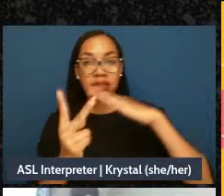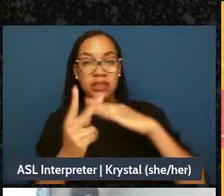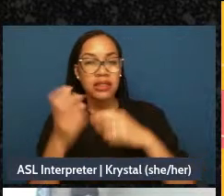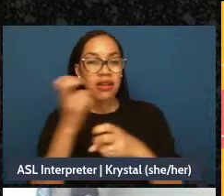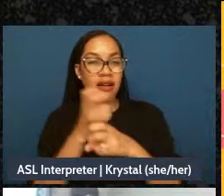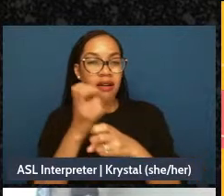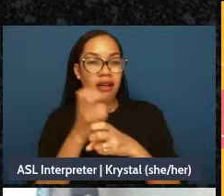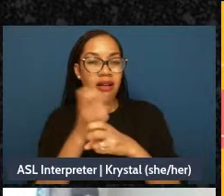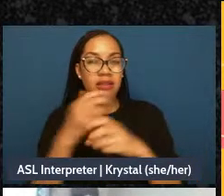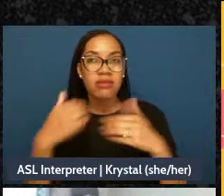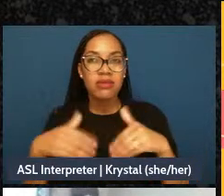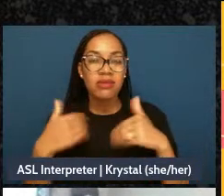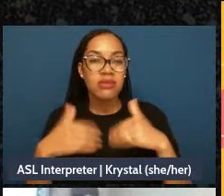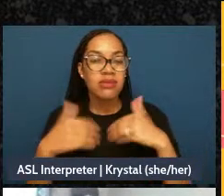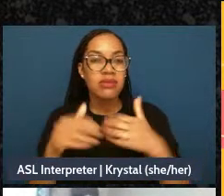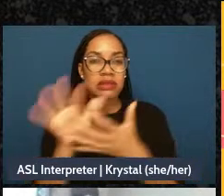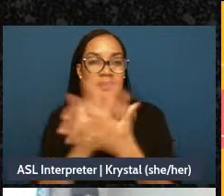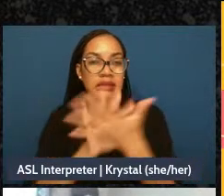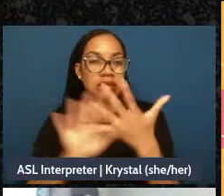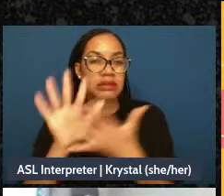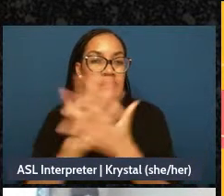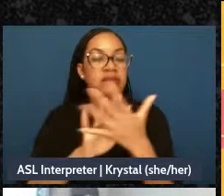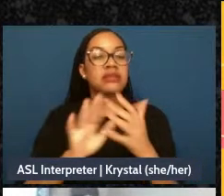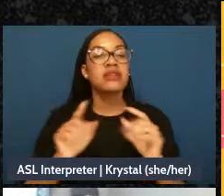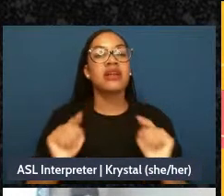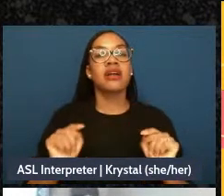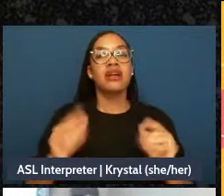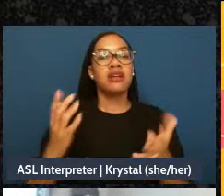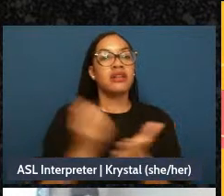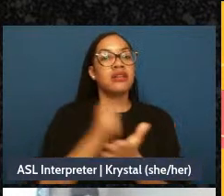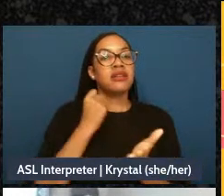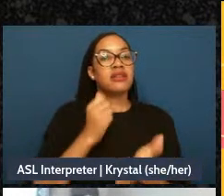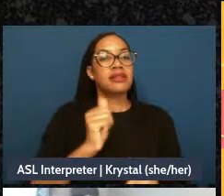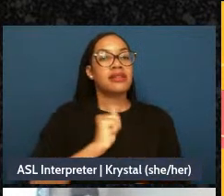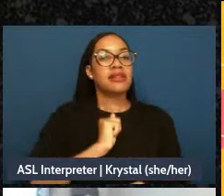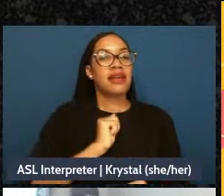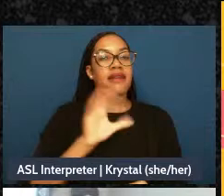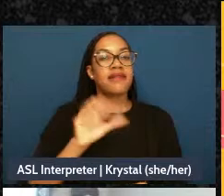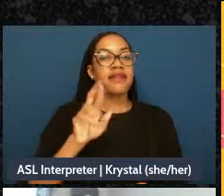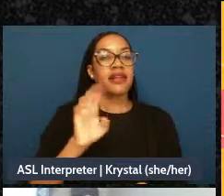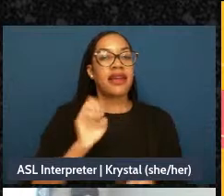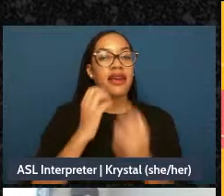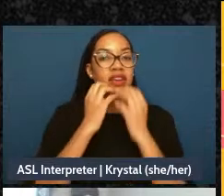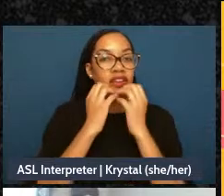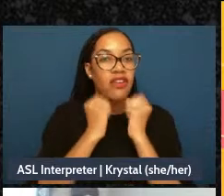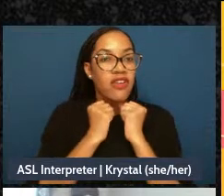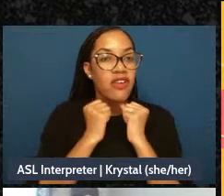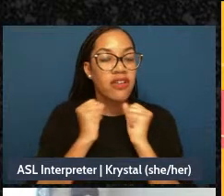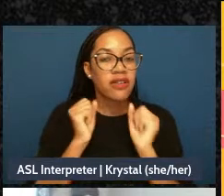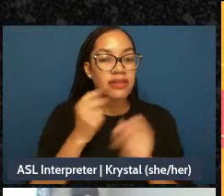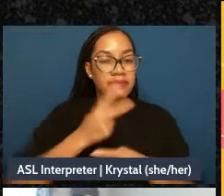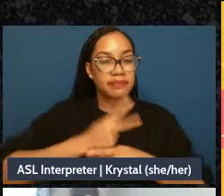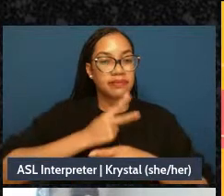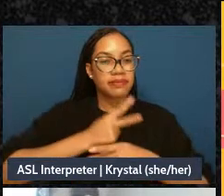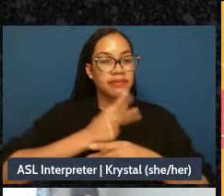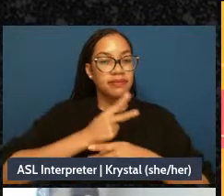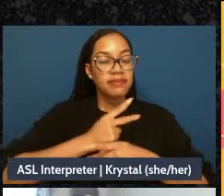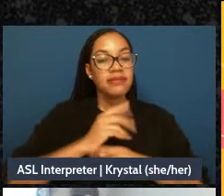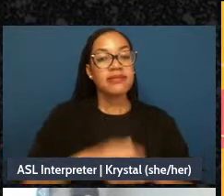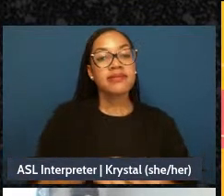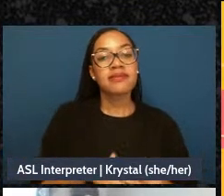it’s an act of self-care, right? And self-care in this world oftentimes has been commodified into